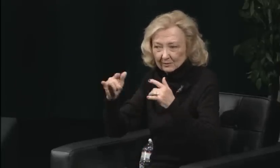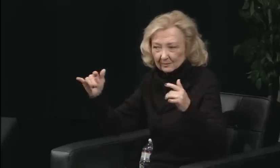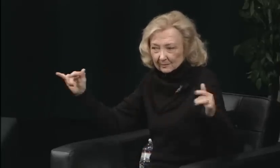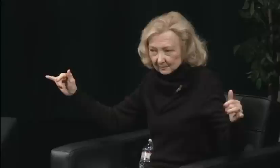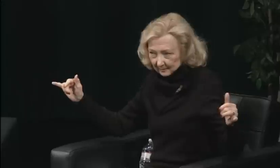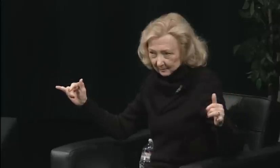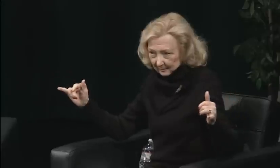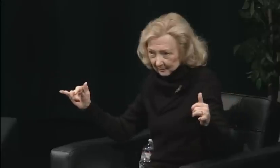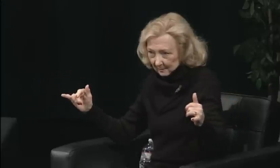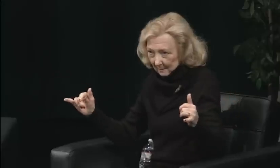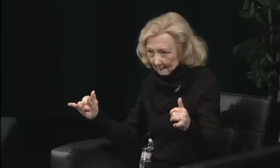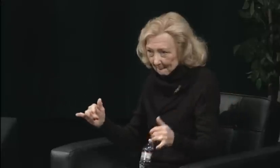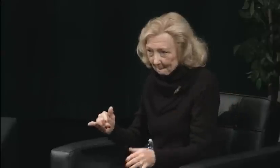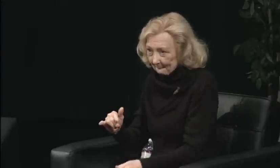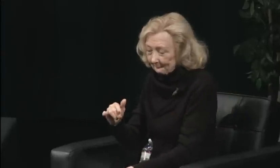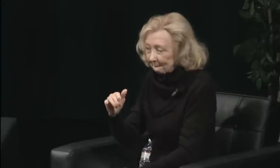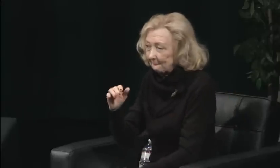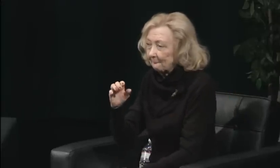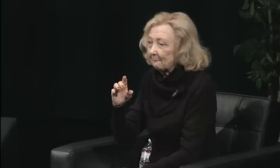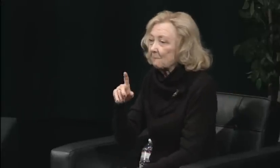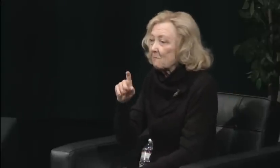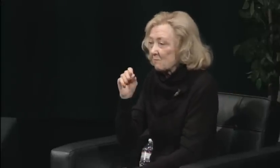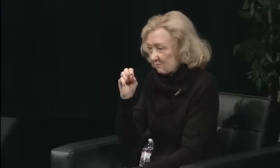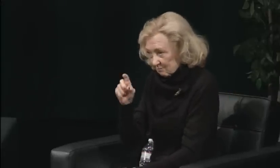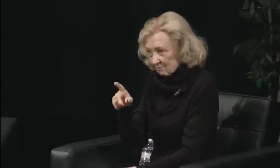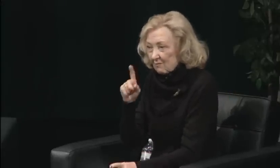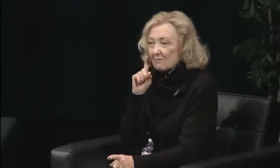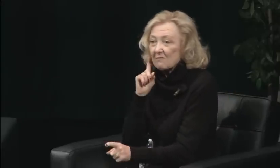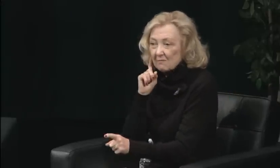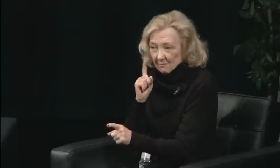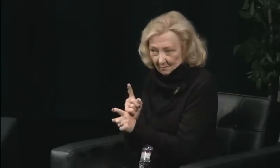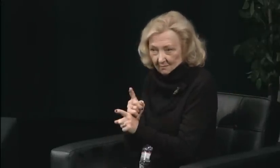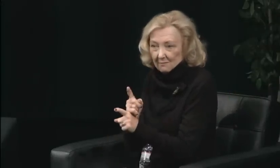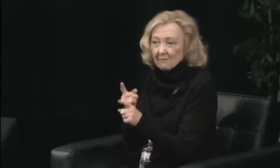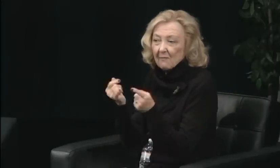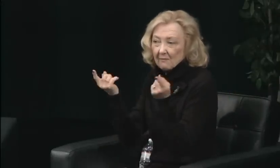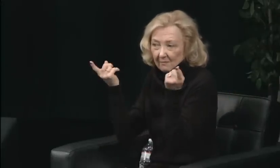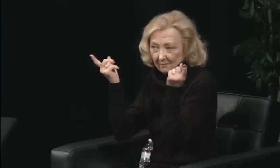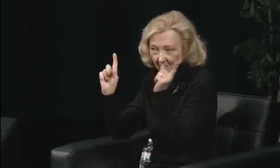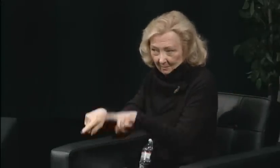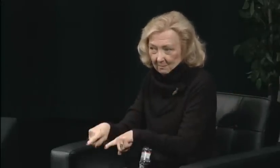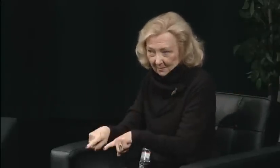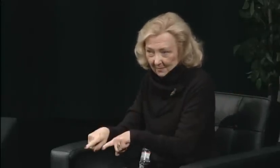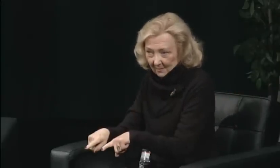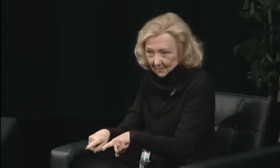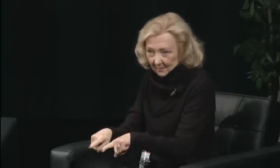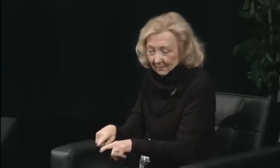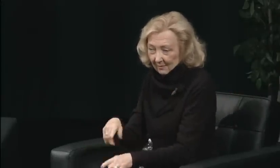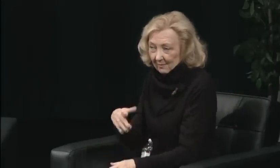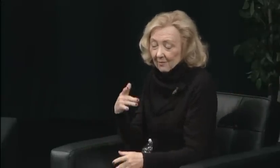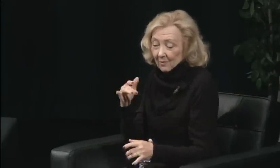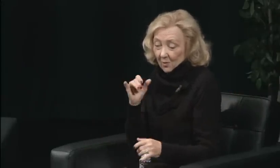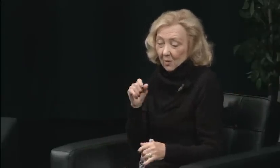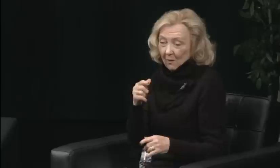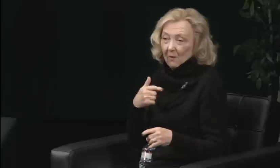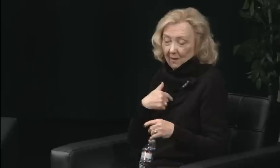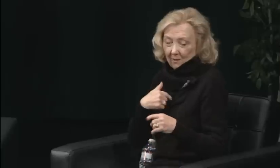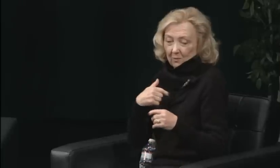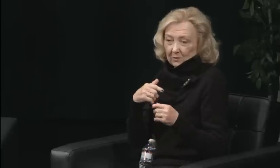and how the media defines deaf people, how the media defines what a deaf person looks like.